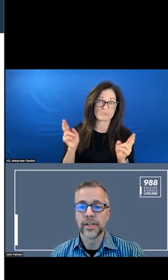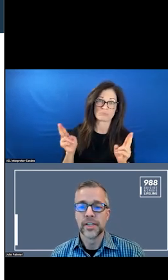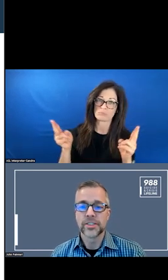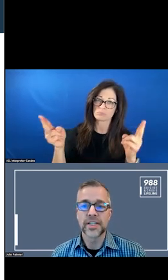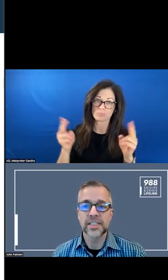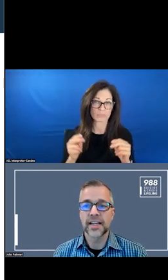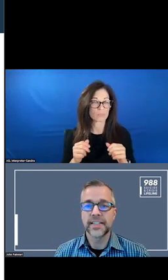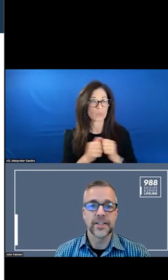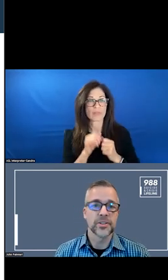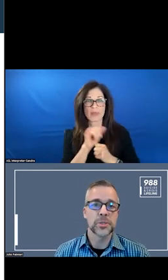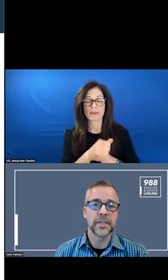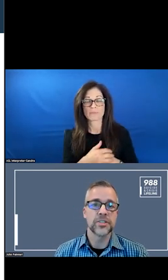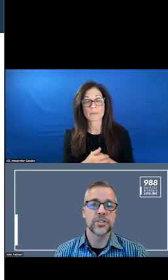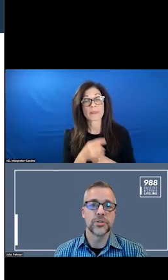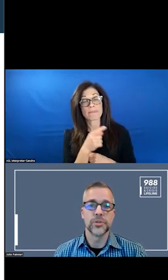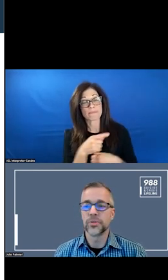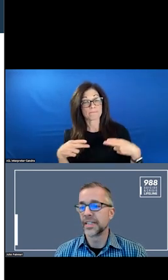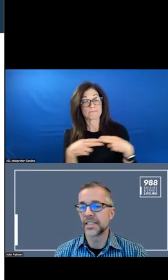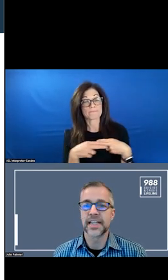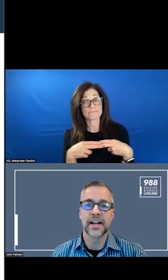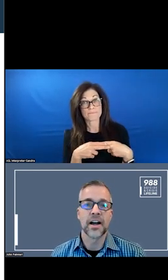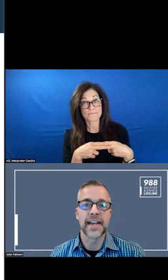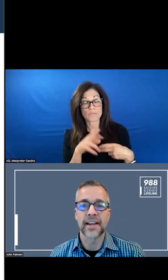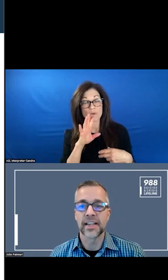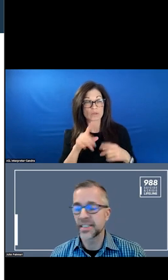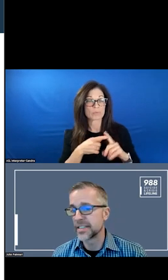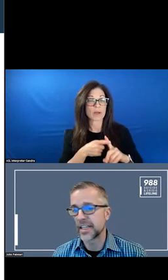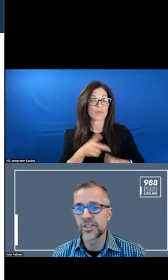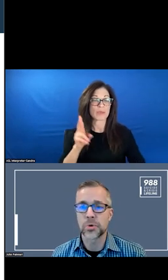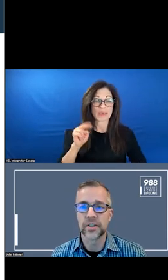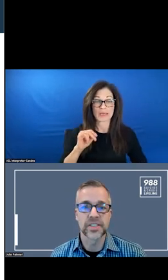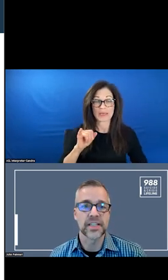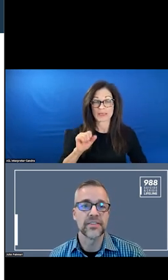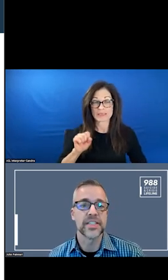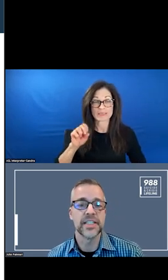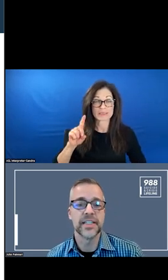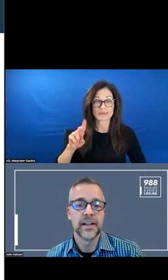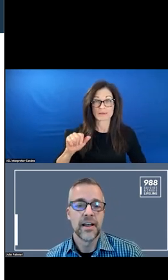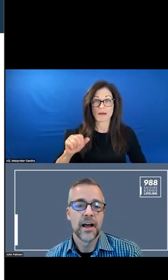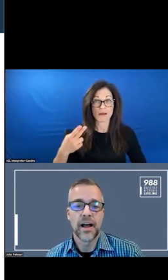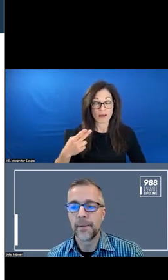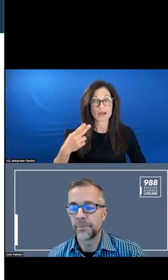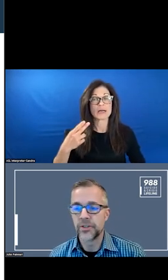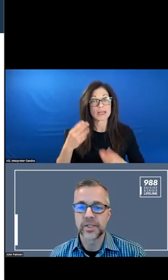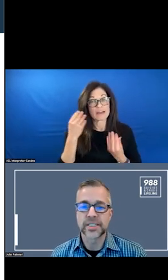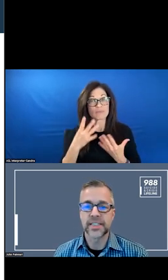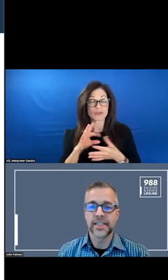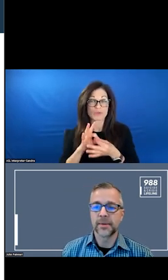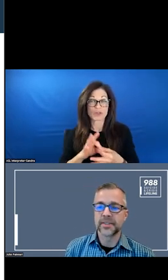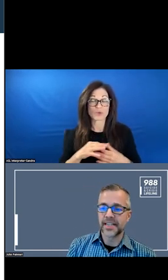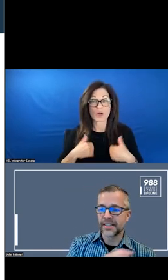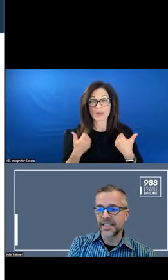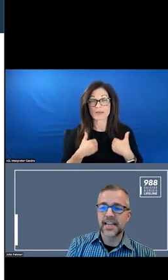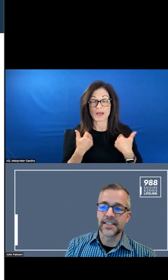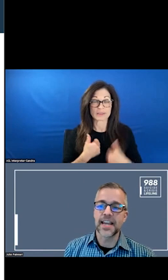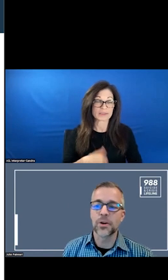SO THIS SLIDE SPEAKS TO THE DATA ON ADOLESCENTS AGED 12-17. THE